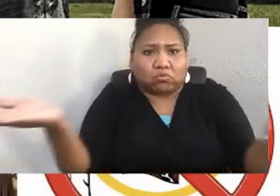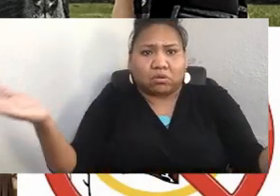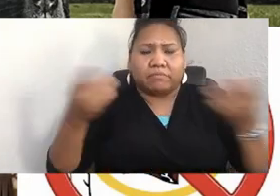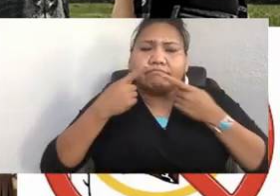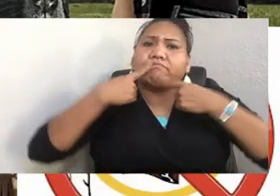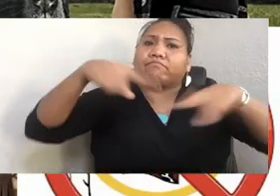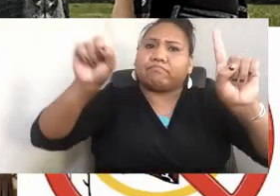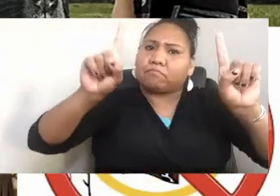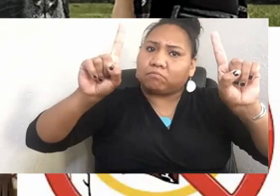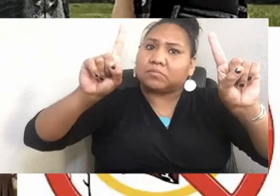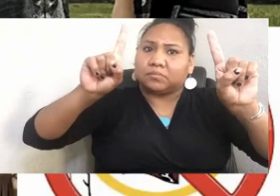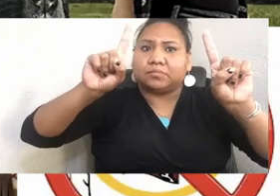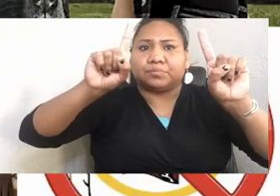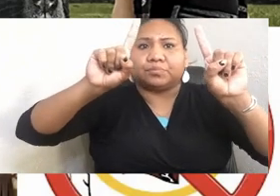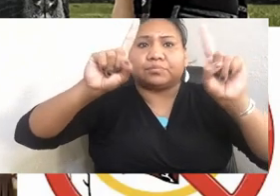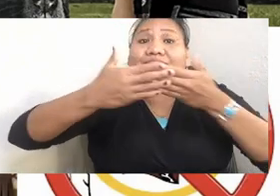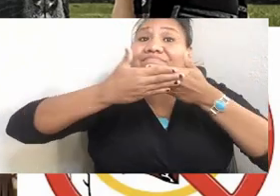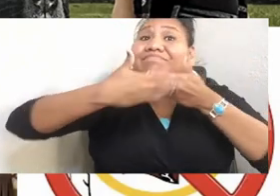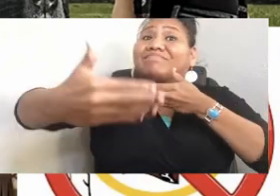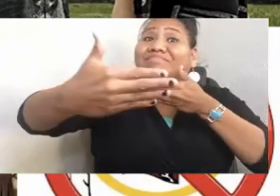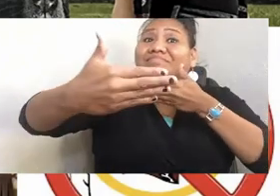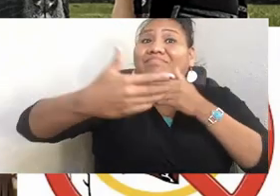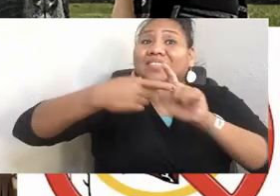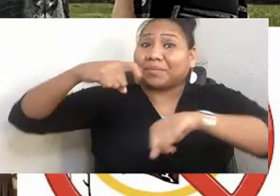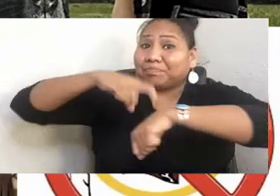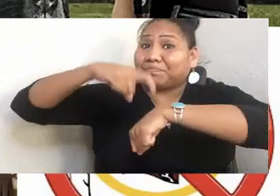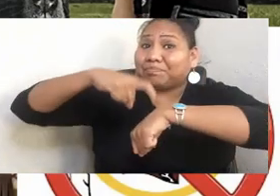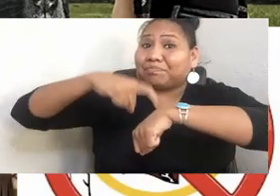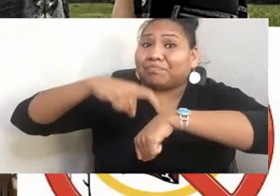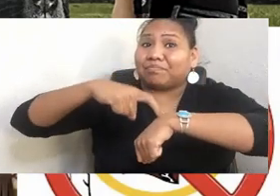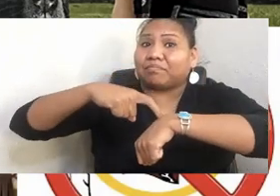going to talk with you a little bit about some of the great, big lessons that I learned from the road.